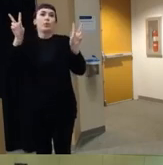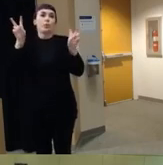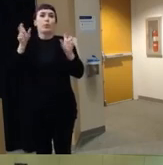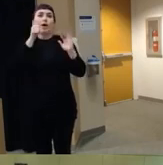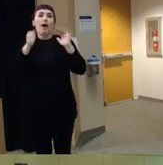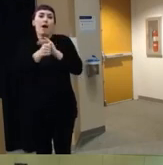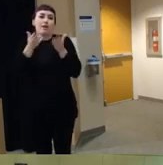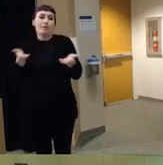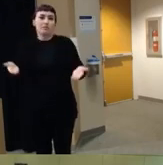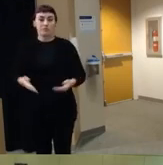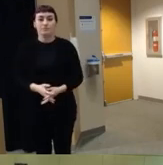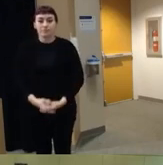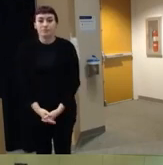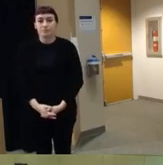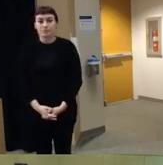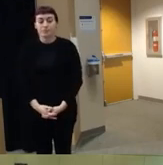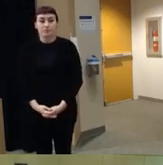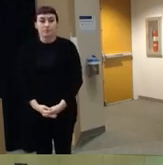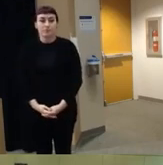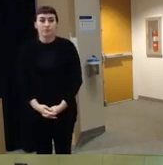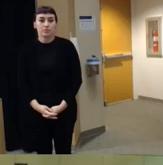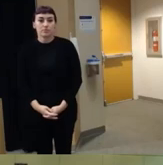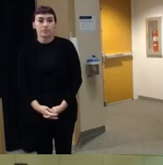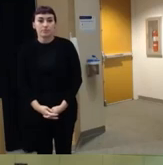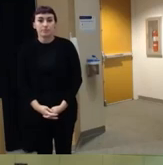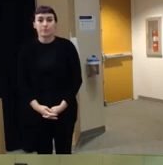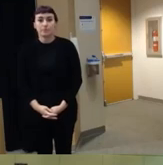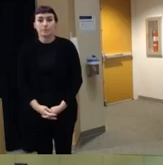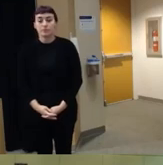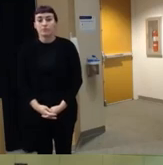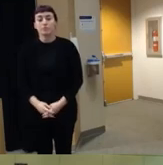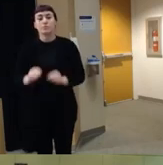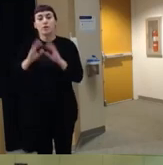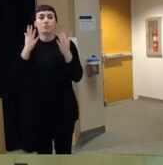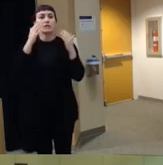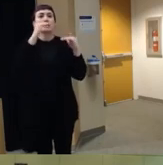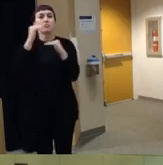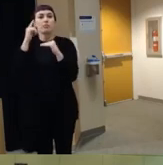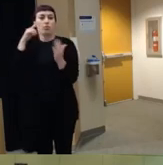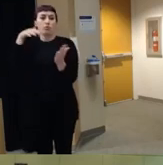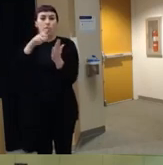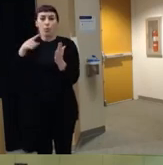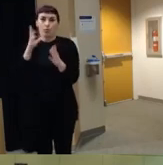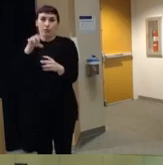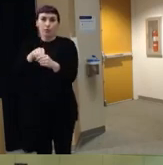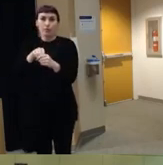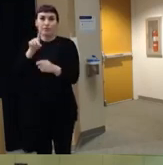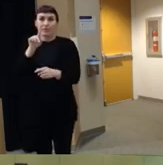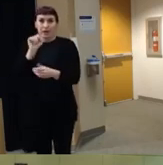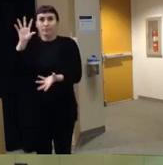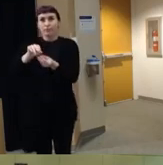things um so obviously there are limitations to the study it only included data from 33 States